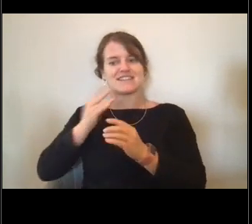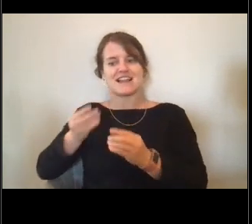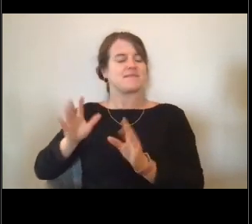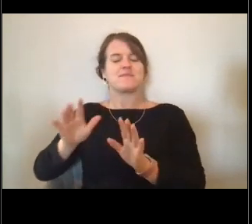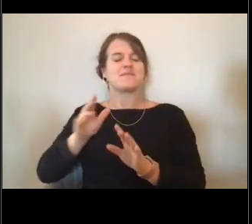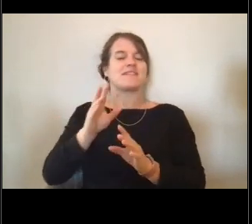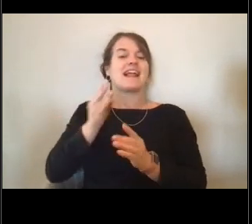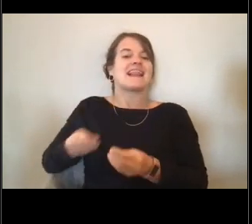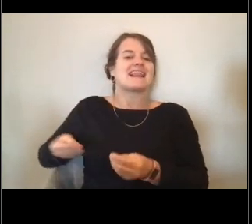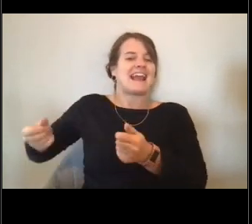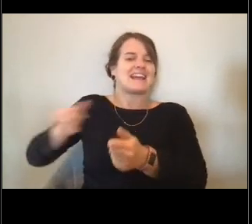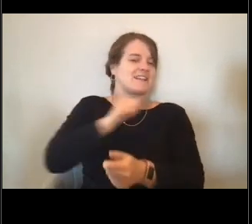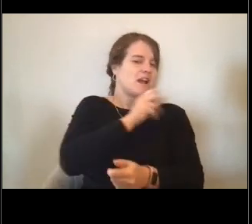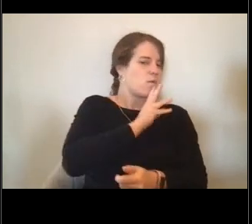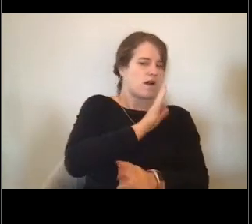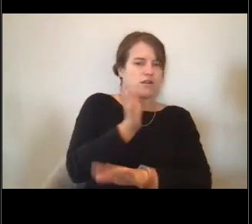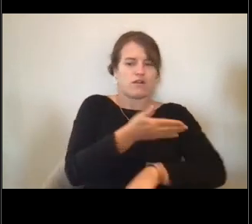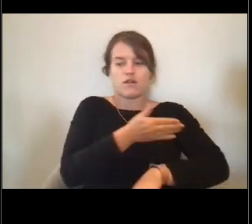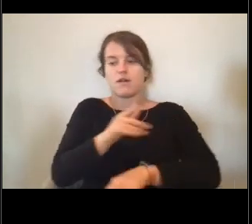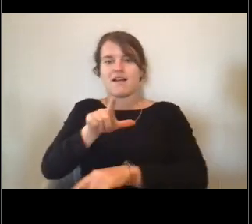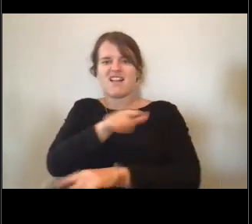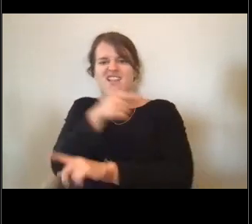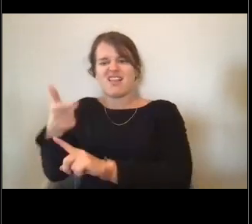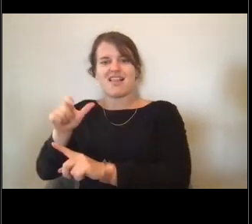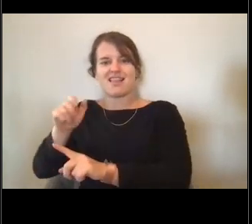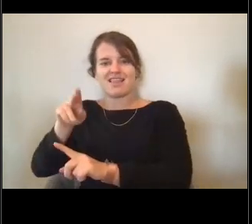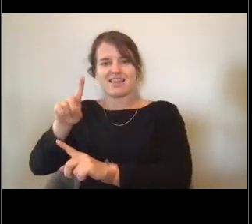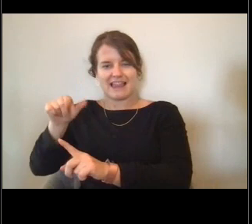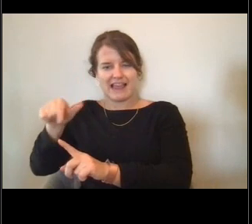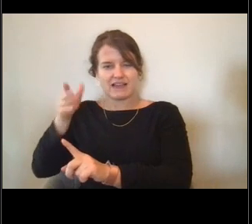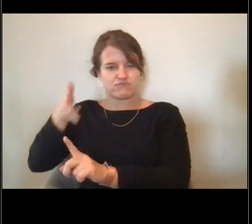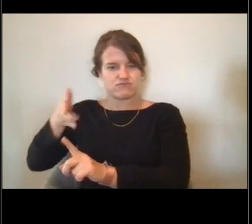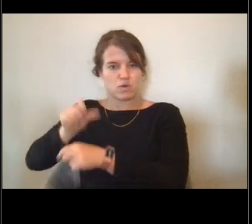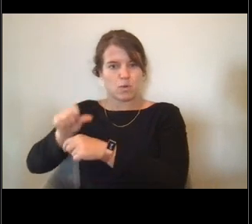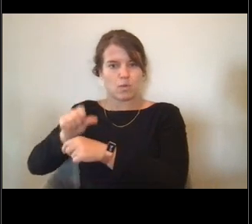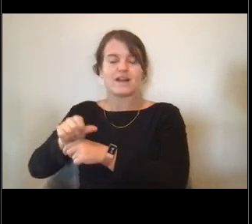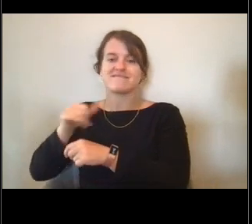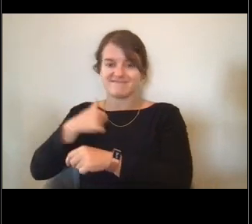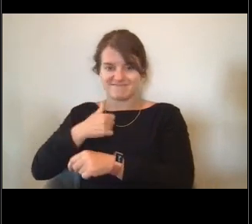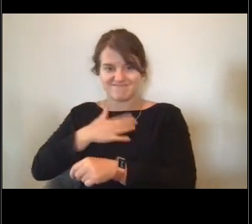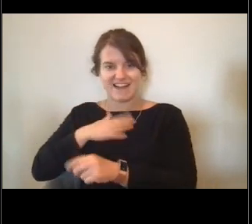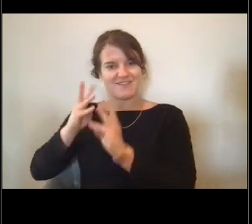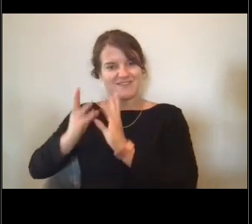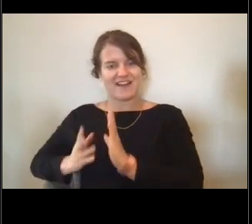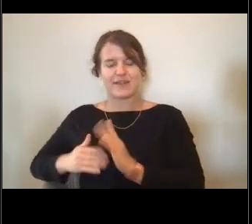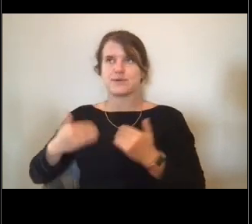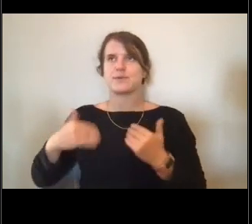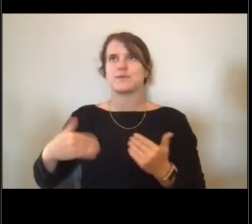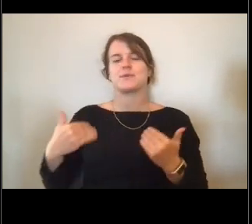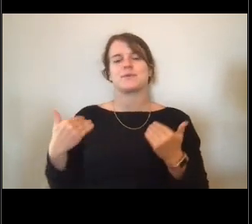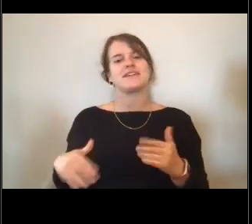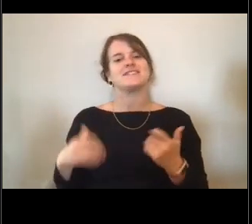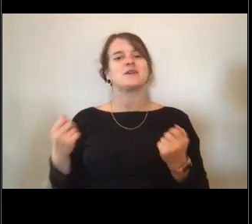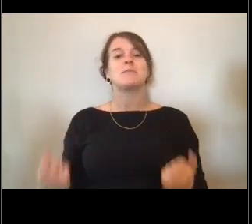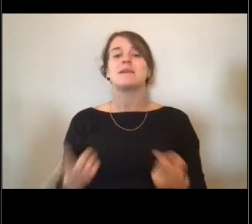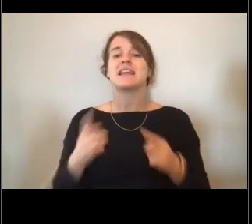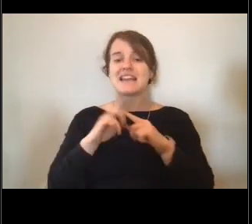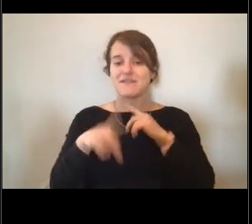So there's just a ton of opportunities in between your sea assignments to get on land and try different things